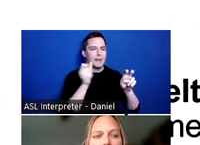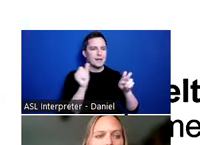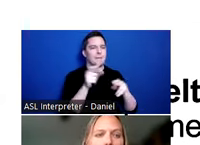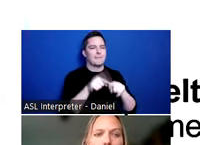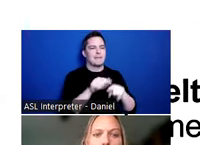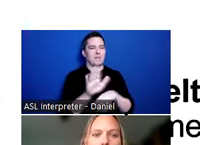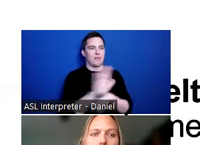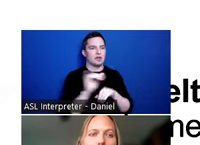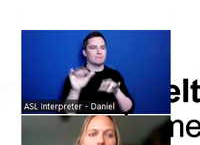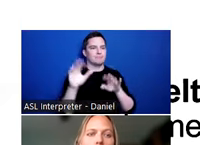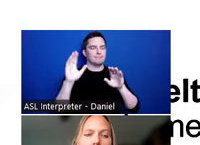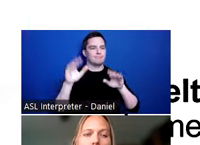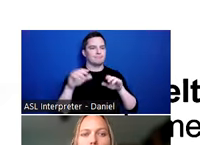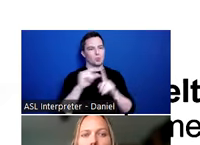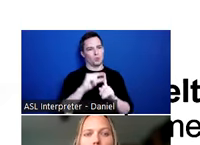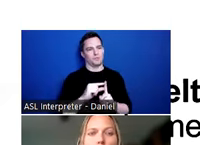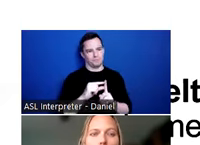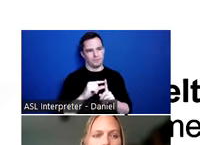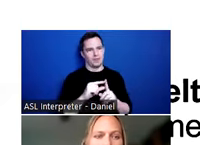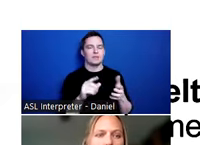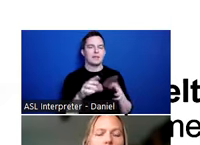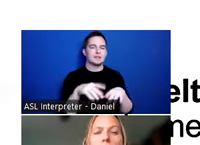going to include folks who might be living in shelters, or on missions,